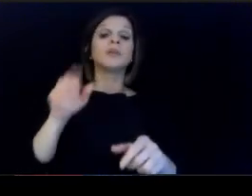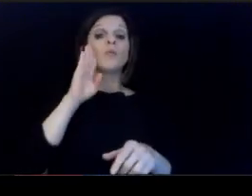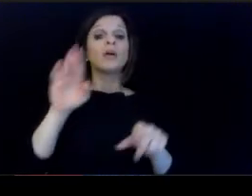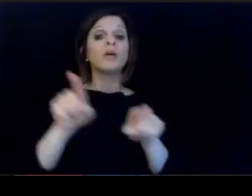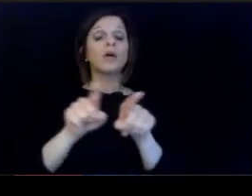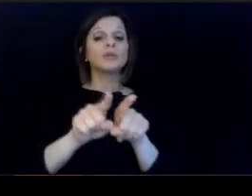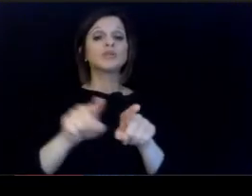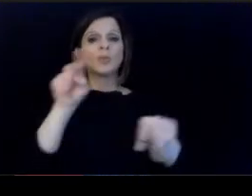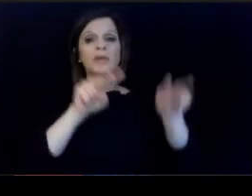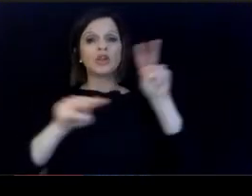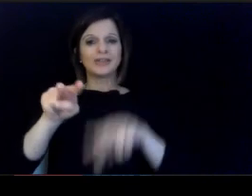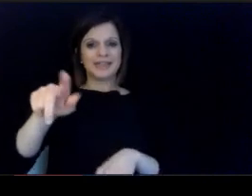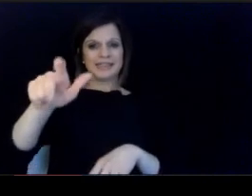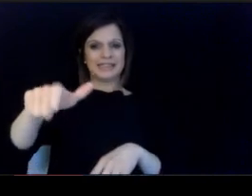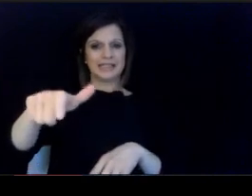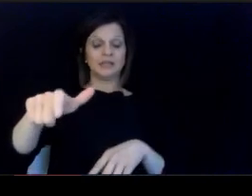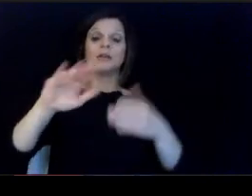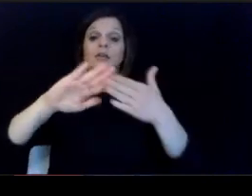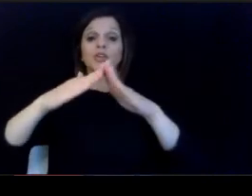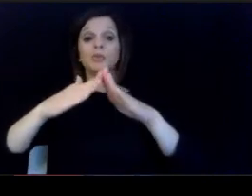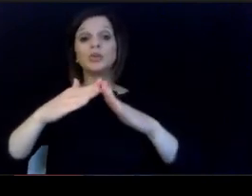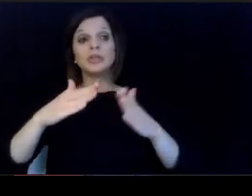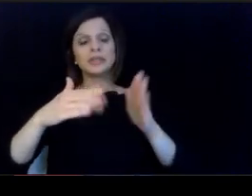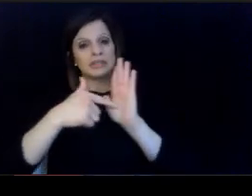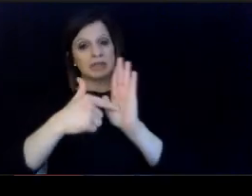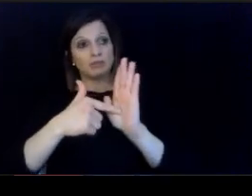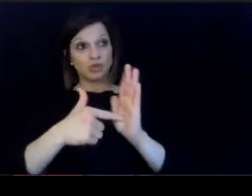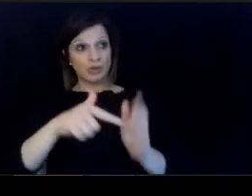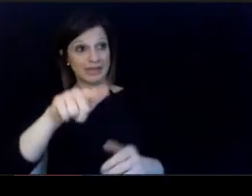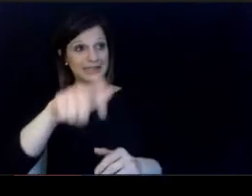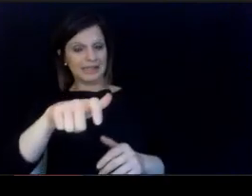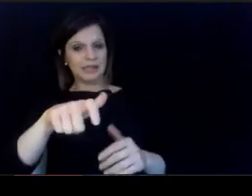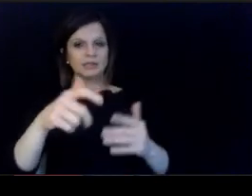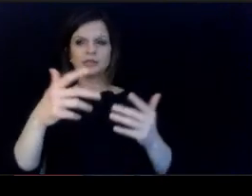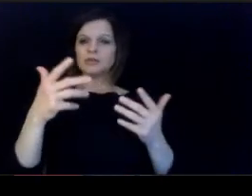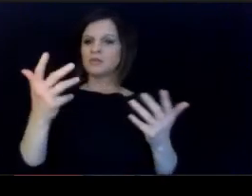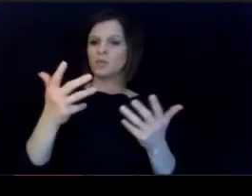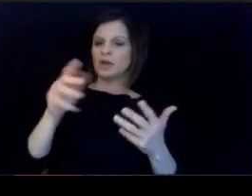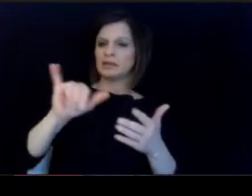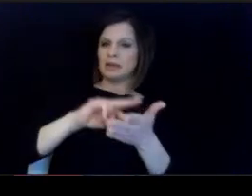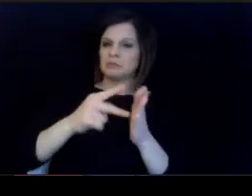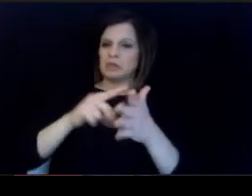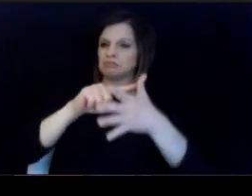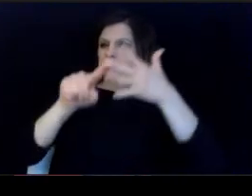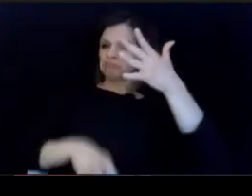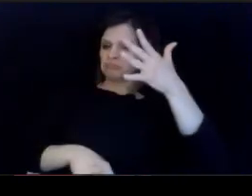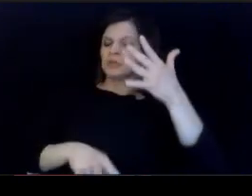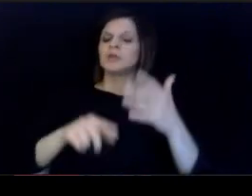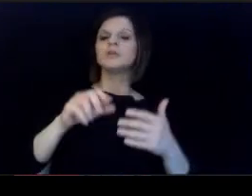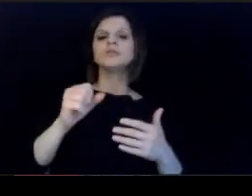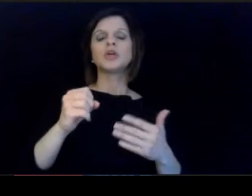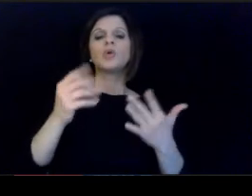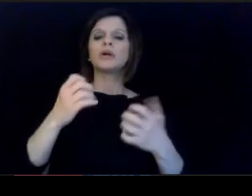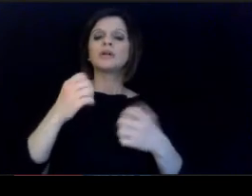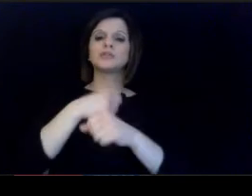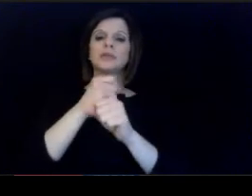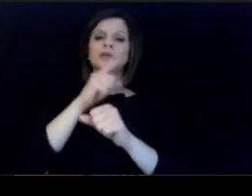needs? Can communities demonstrate that they have a significant? need? So we're going to. Thinking about how we can target funds to where the greatest needs are.